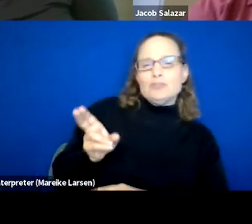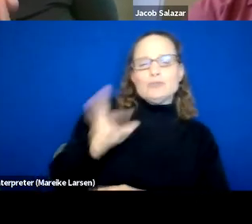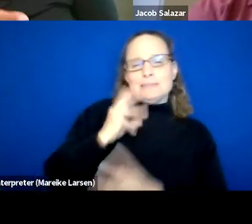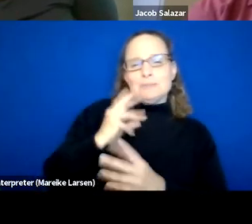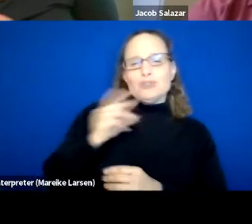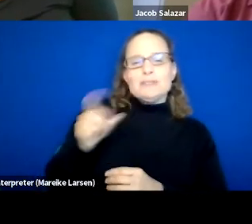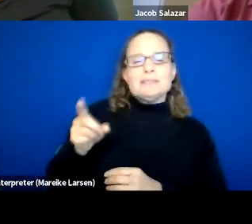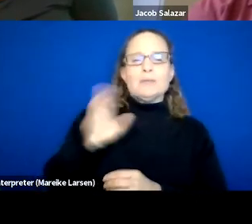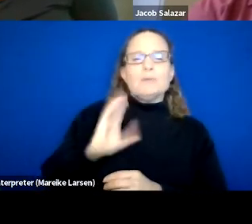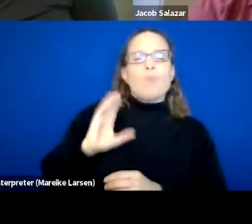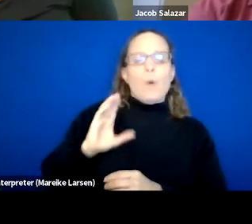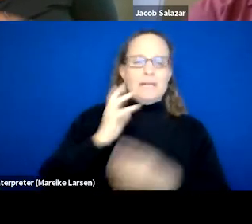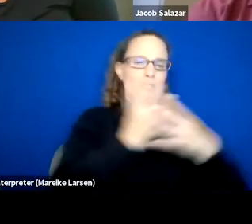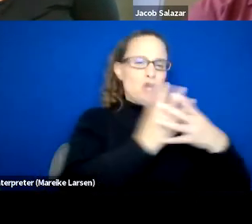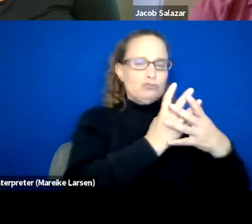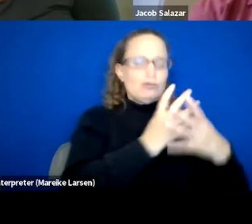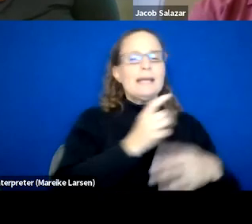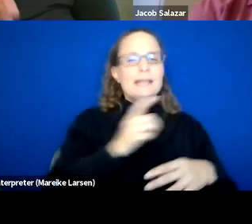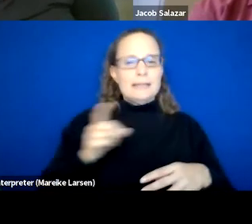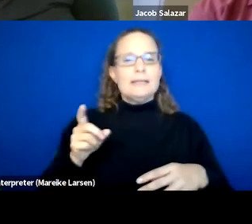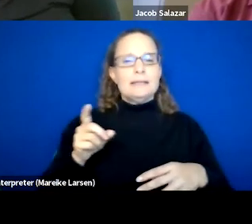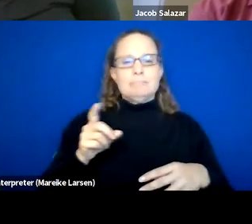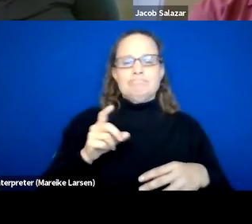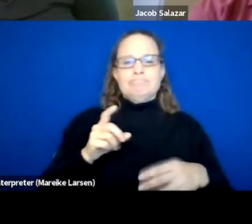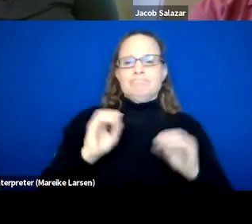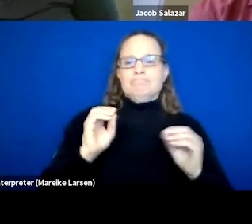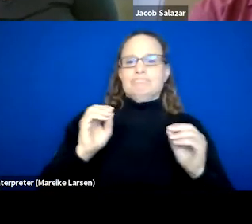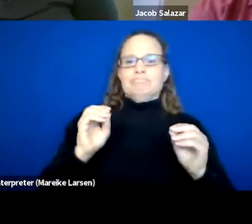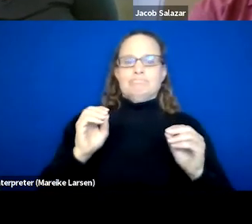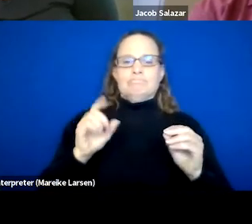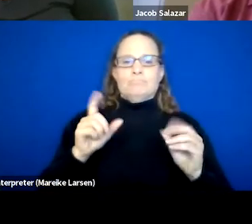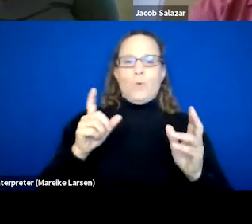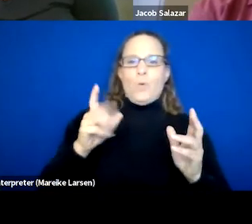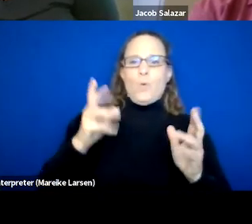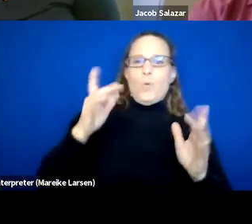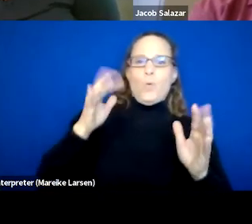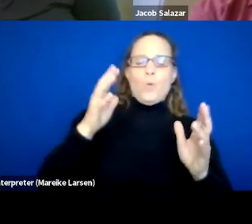he was formally incarcerated and didn't have any outlook or anyone that was excited for him.